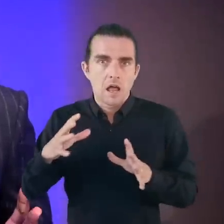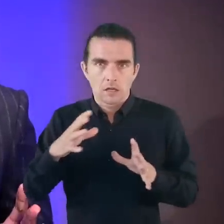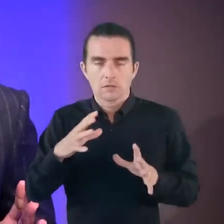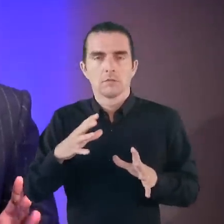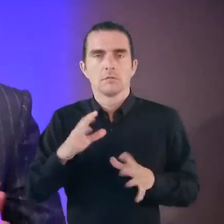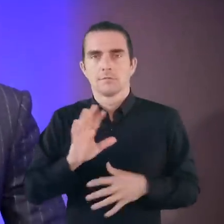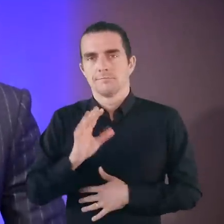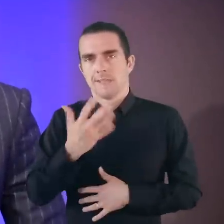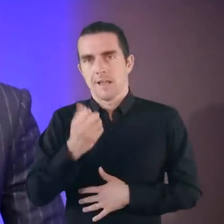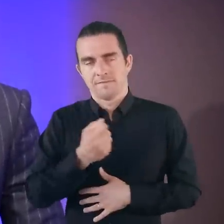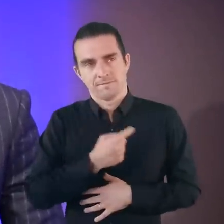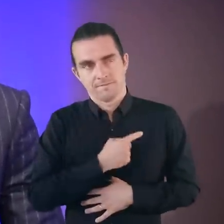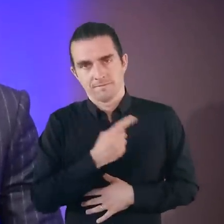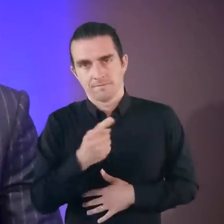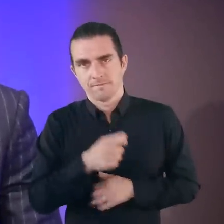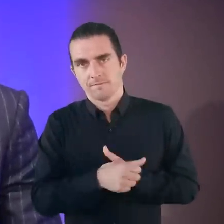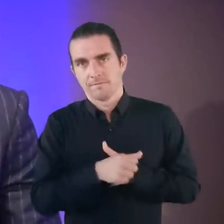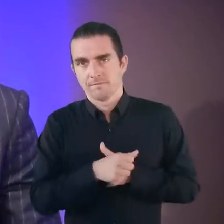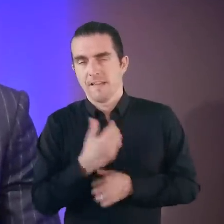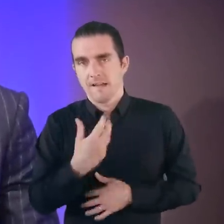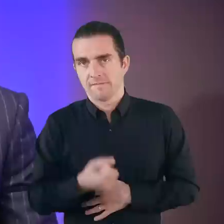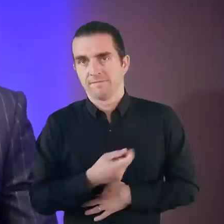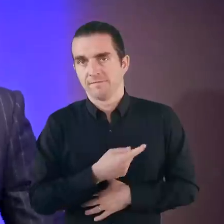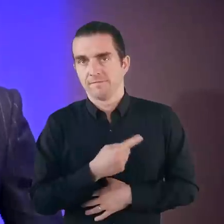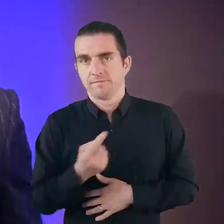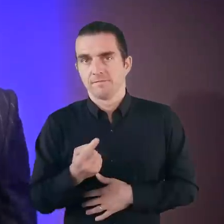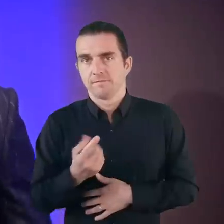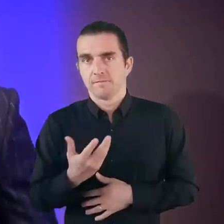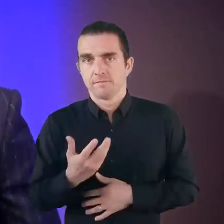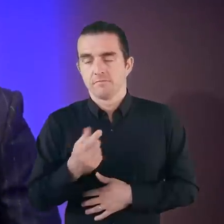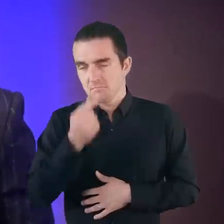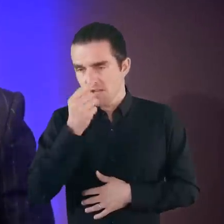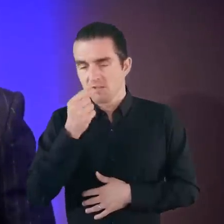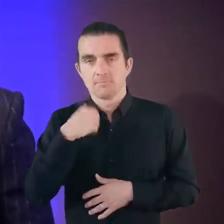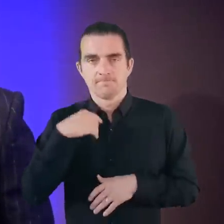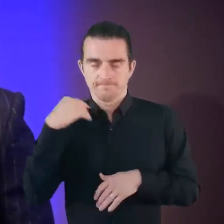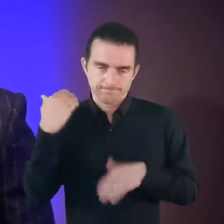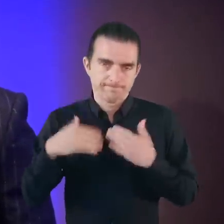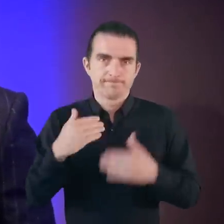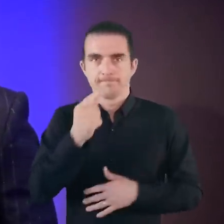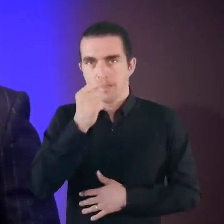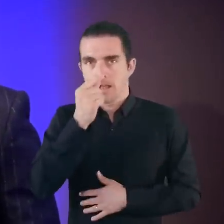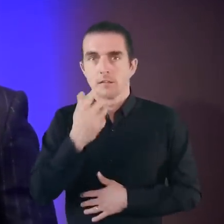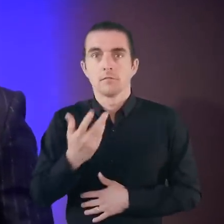But, we all have that resource bank that we can go into.